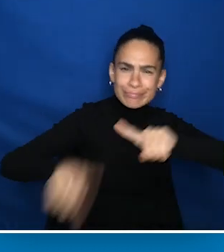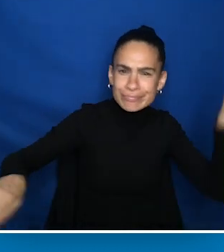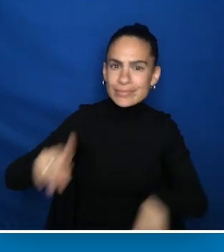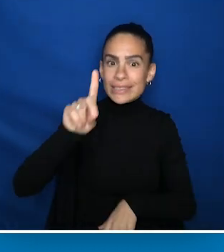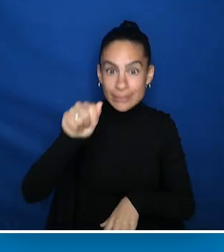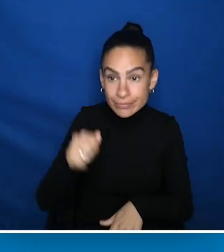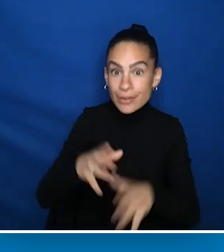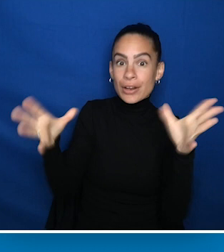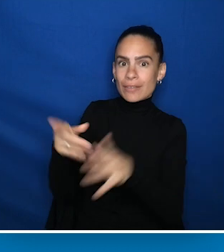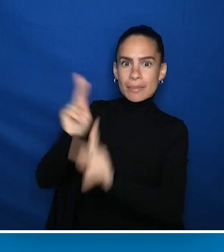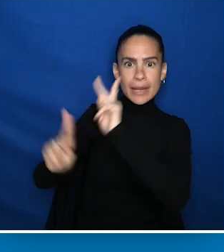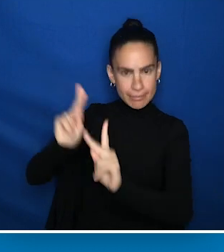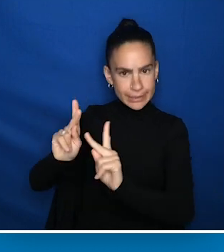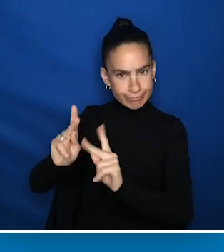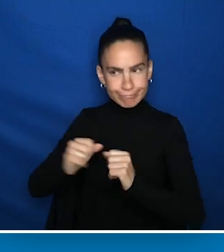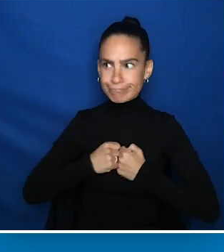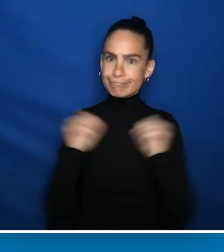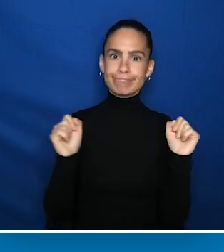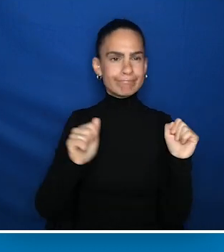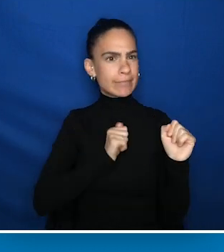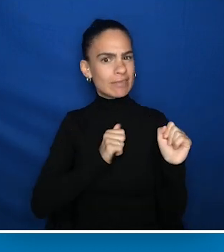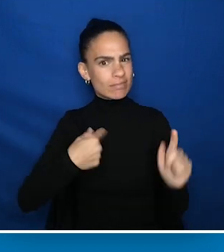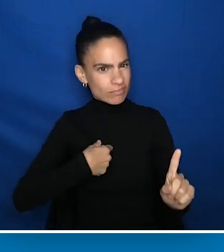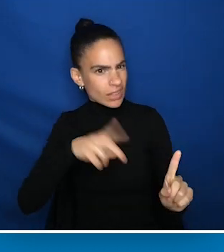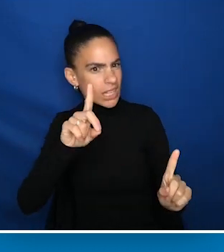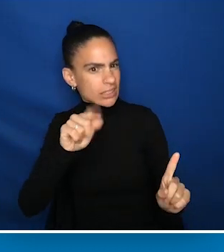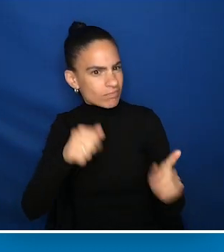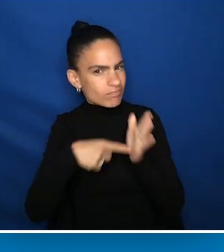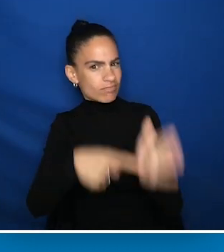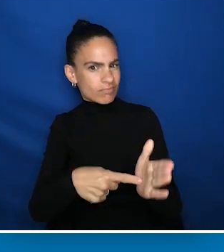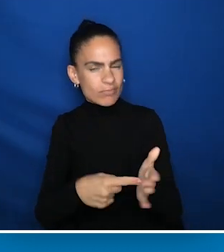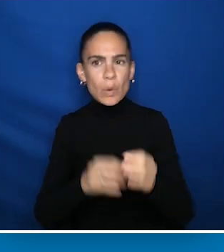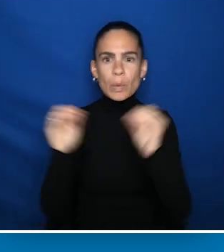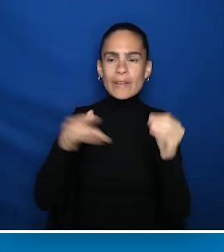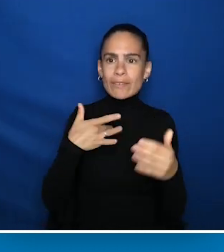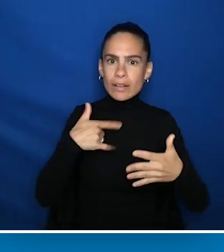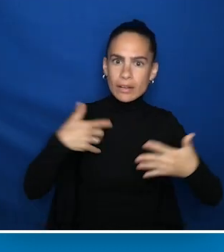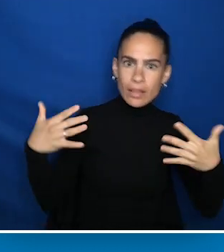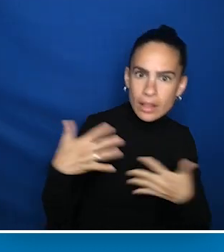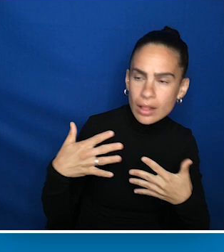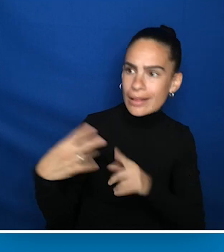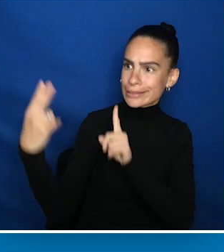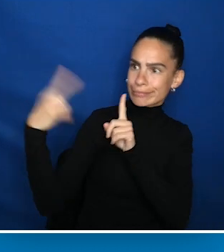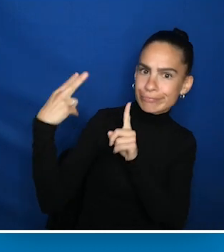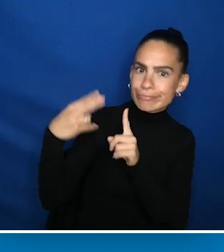and encourages those among them to self-disclose disability without fear of stigma or repercussions.